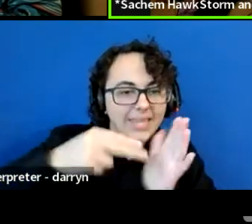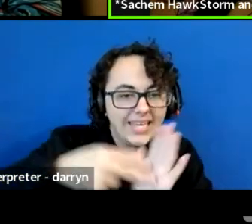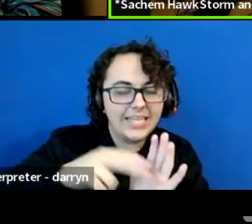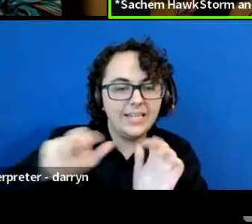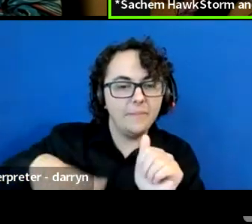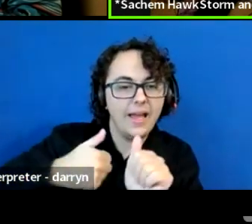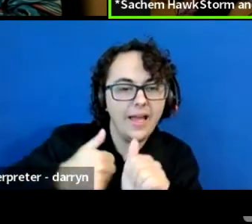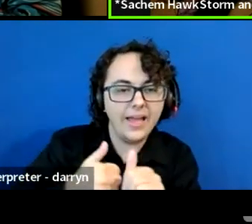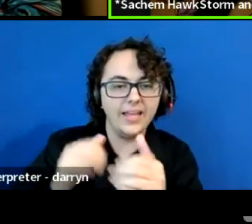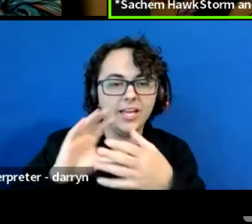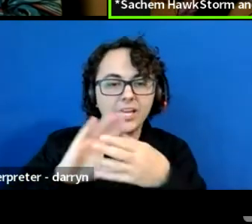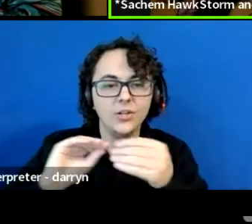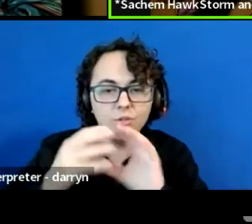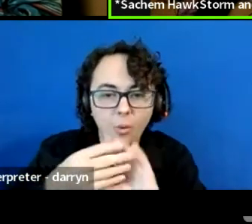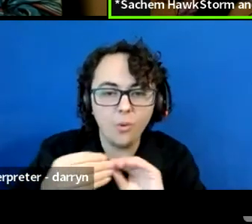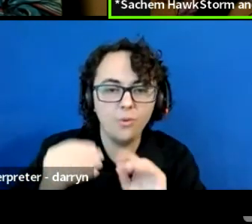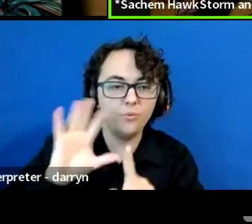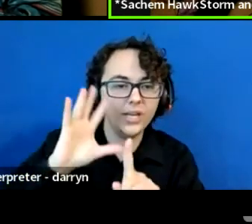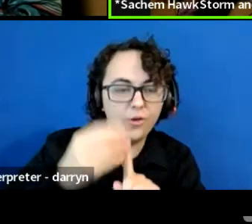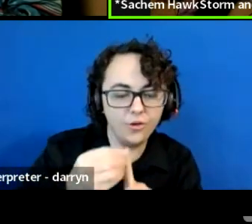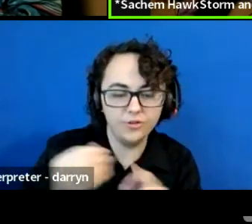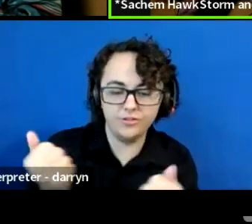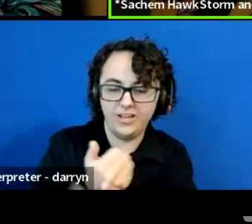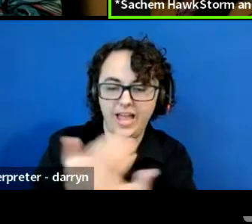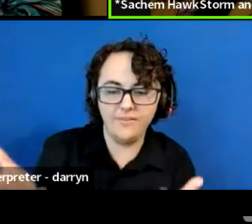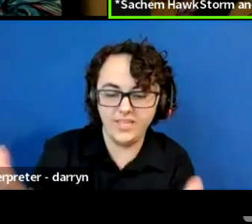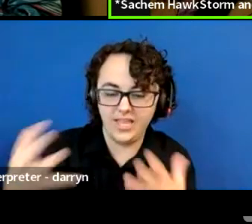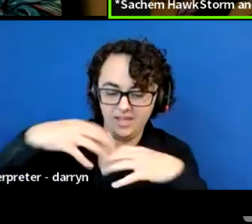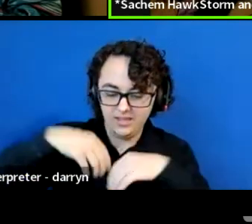that we are and everything that is here.